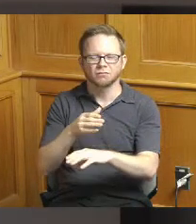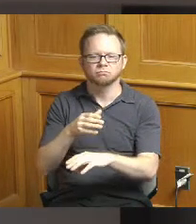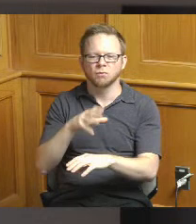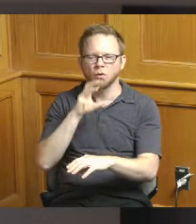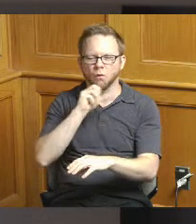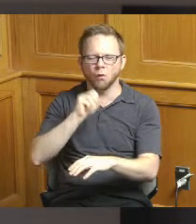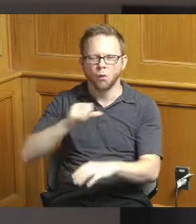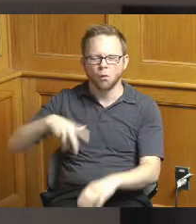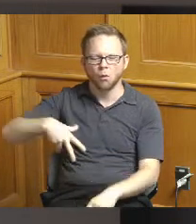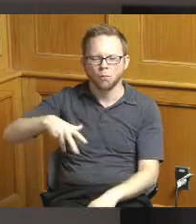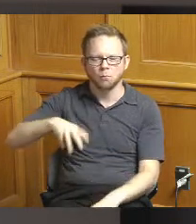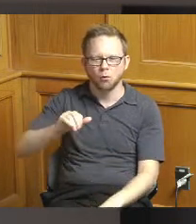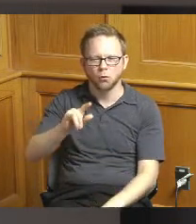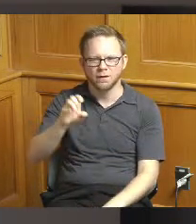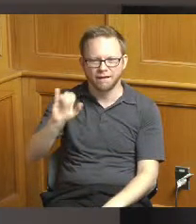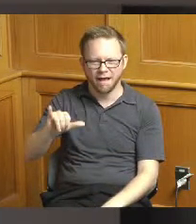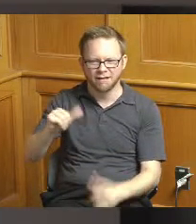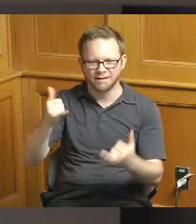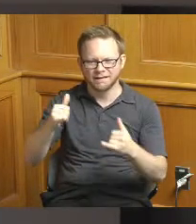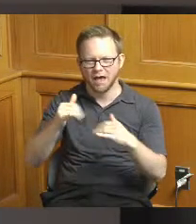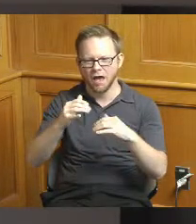smack dab in the middle of their commercial quarter there on Winton Road